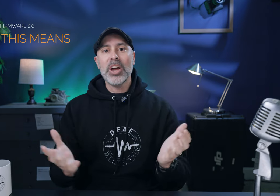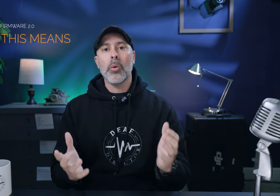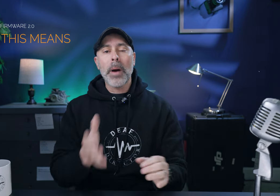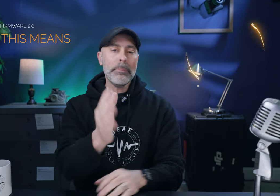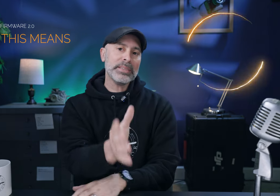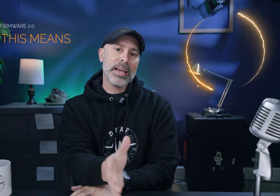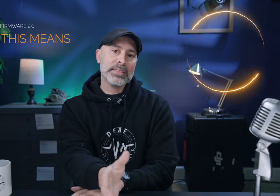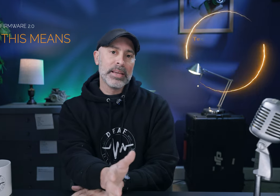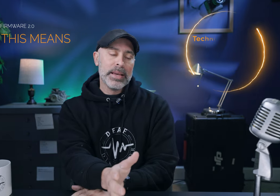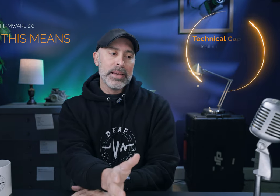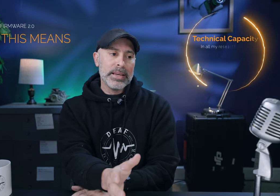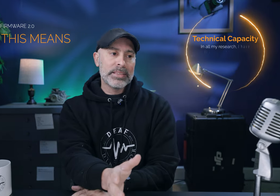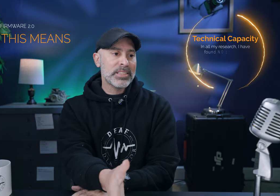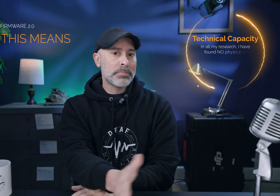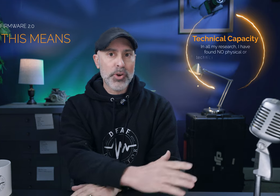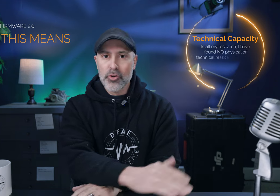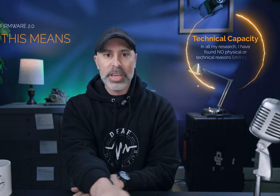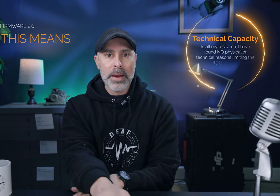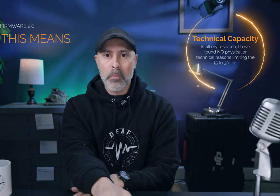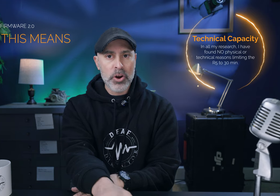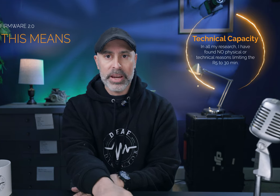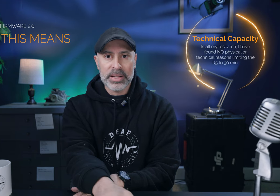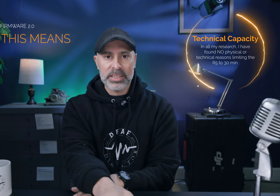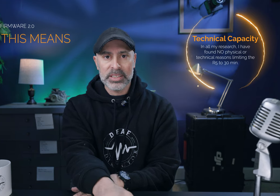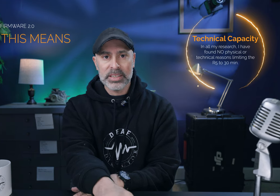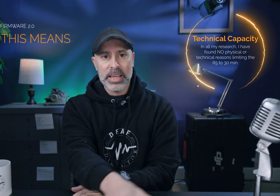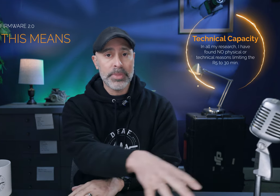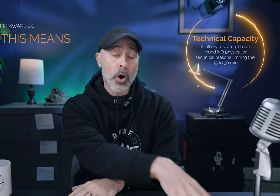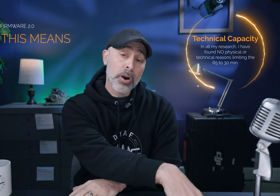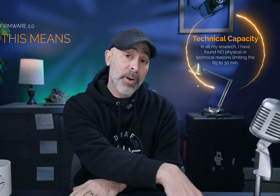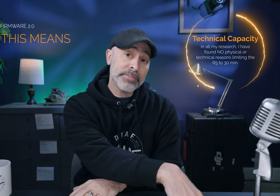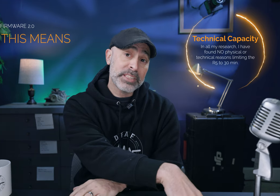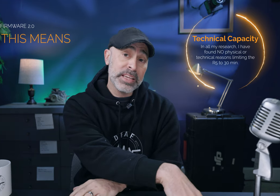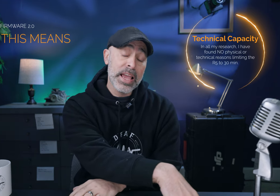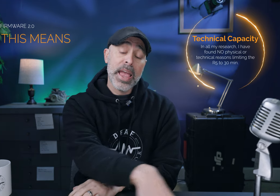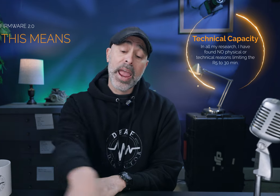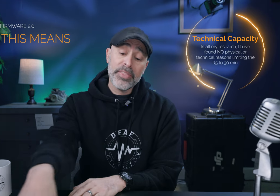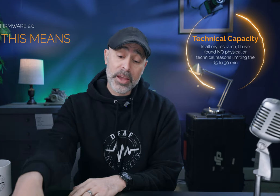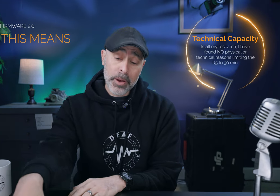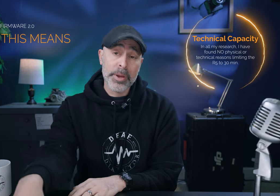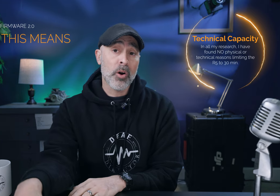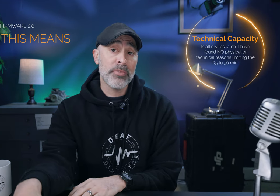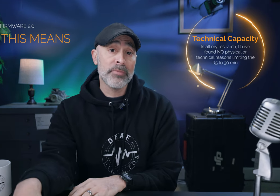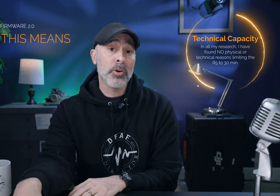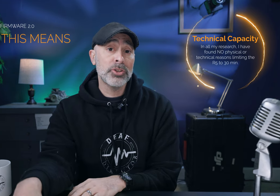know my best guess is this is purely a marketing decision to keep the R5C and the upcoming R5 Mark